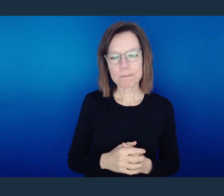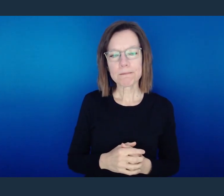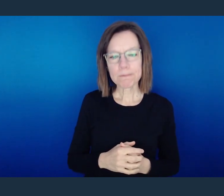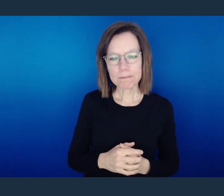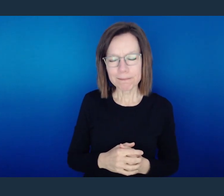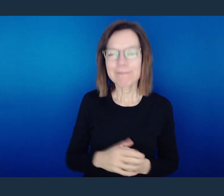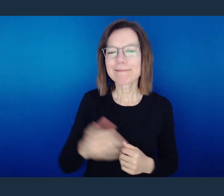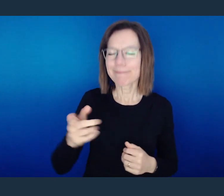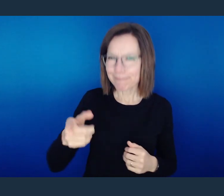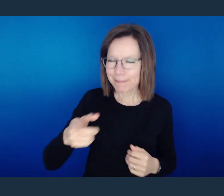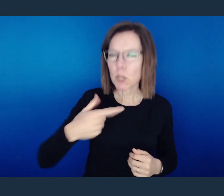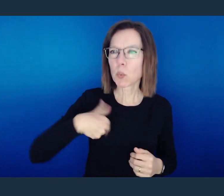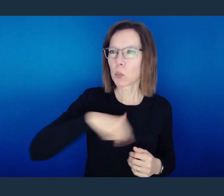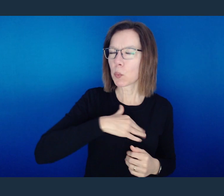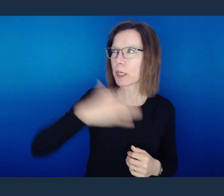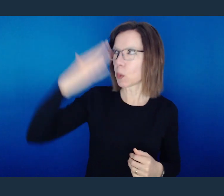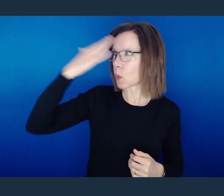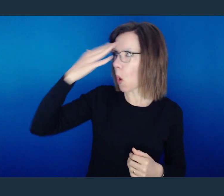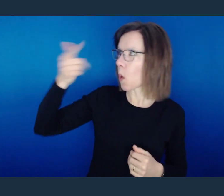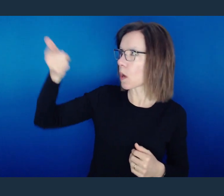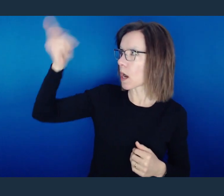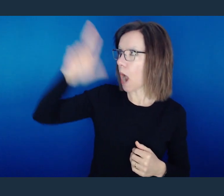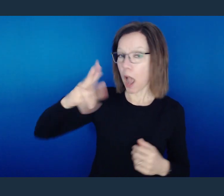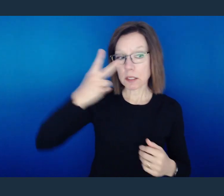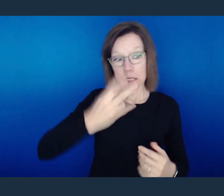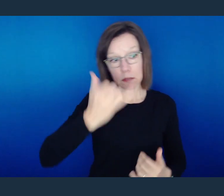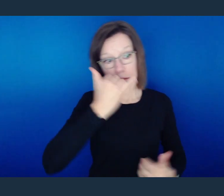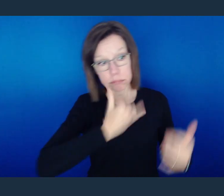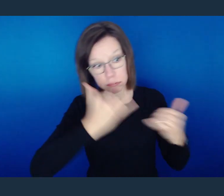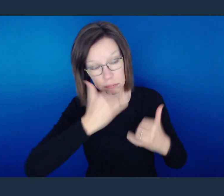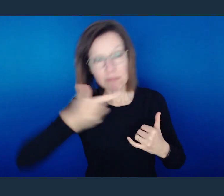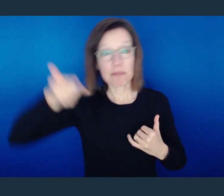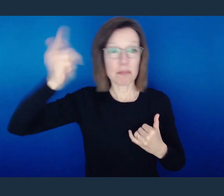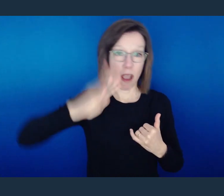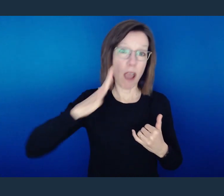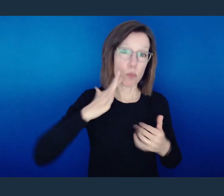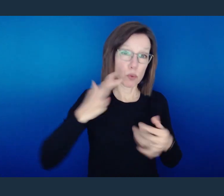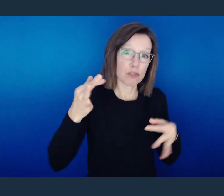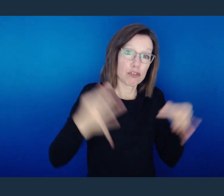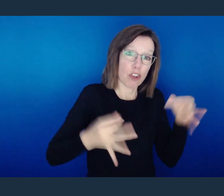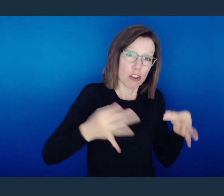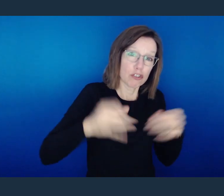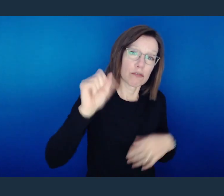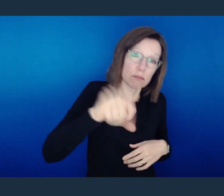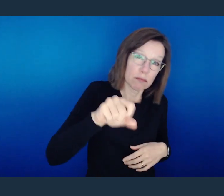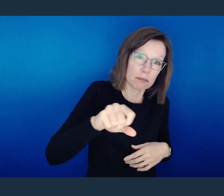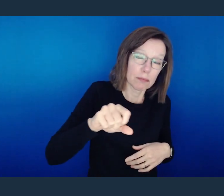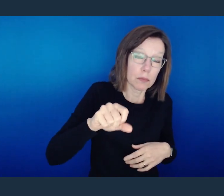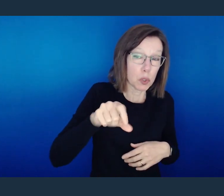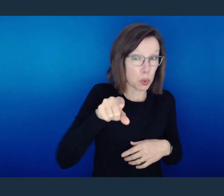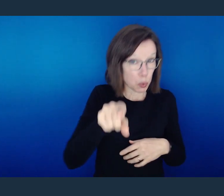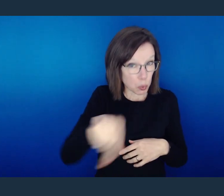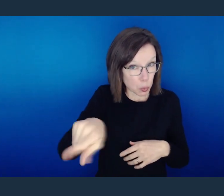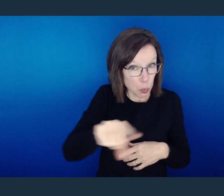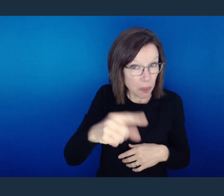Verse 2 says, "We know that the judgment of God rightly falls on those who practice such things.